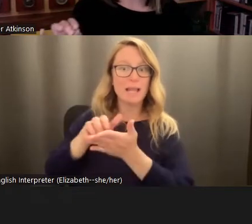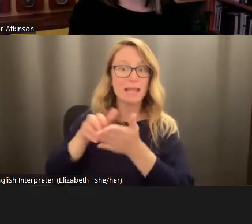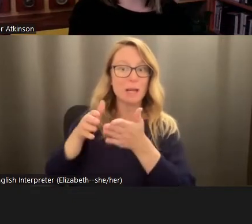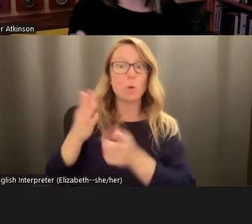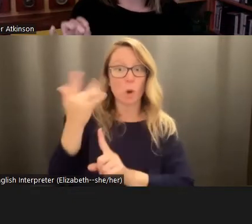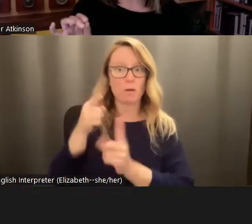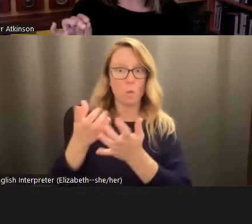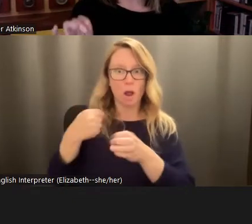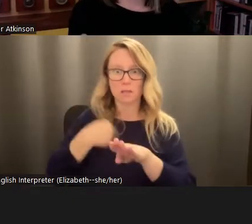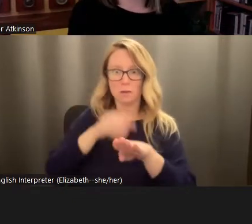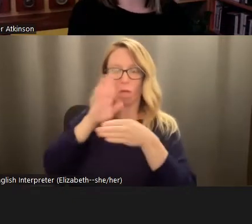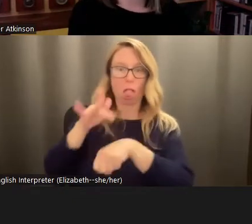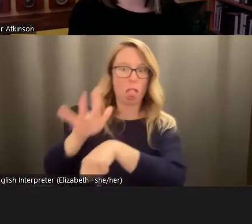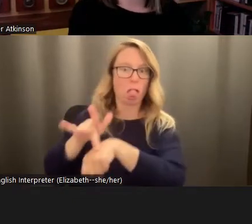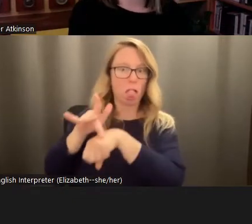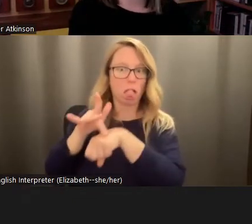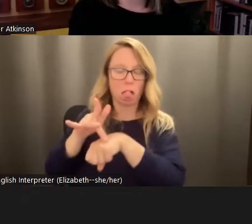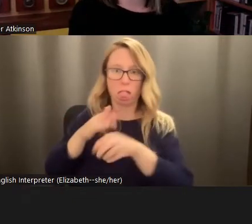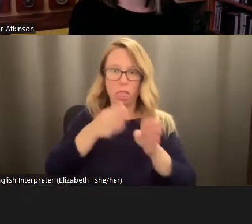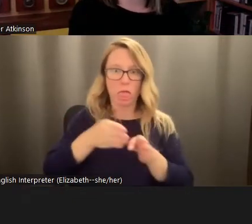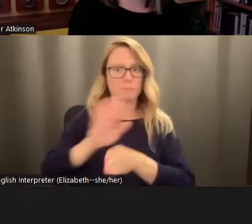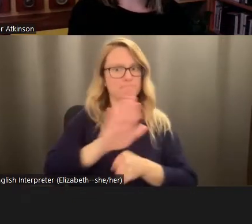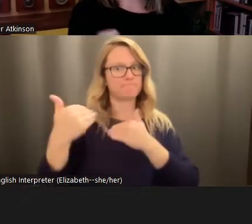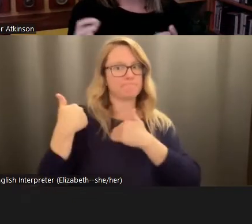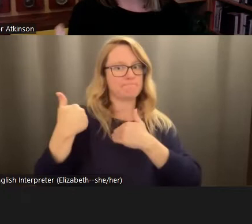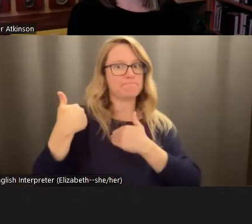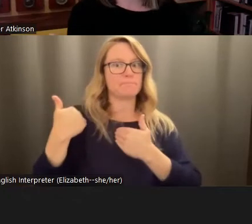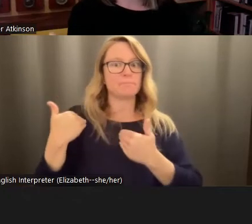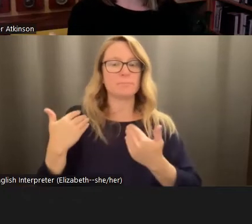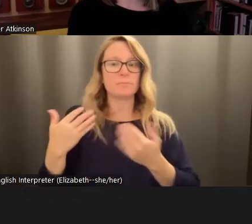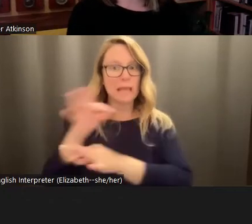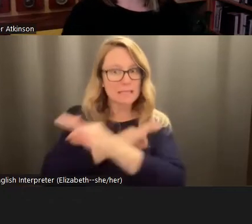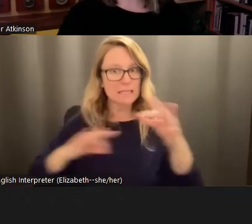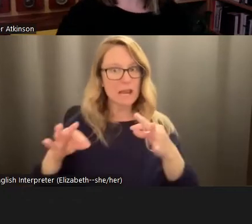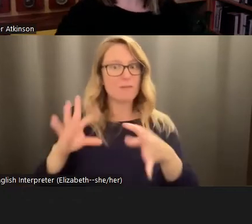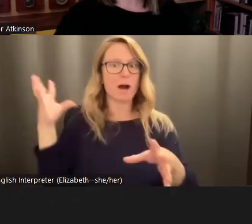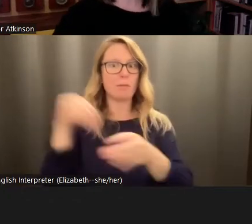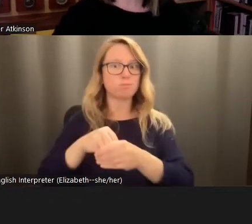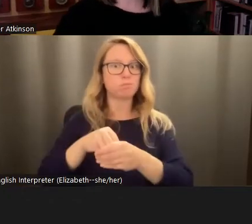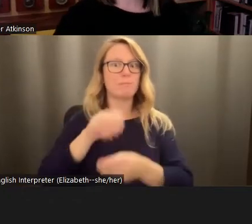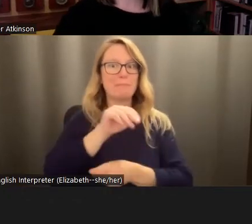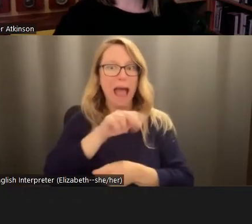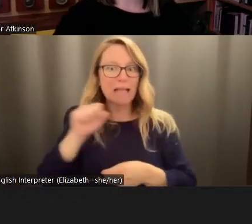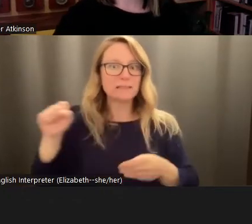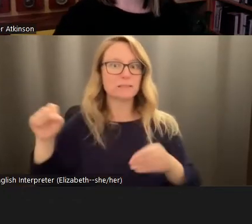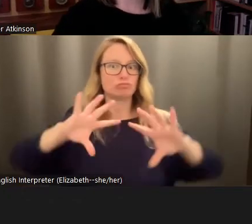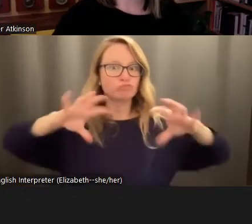to focus on individual responsibility and habits rather than engaging in mass movements to transform the larger systems.